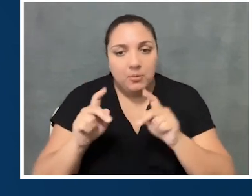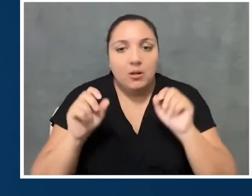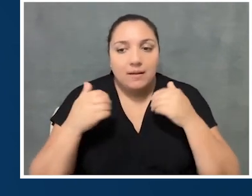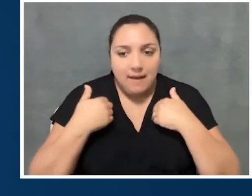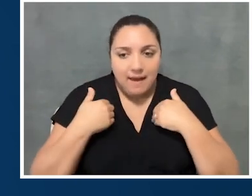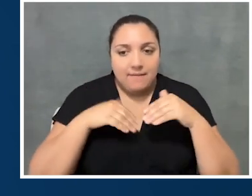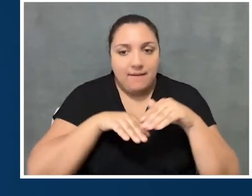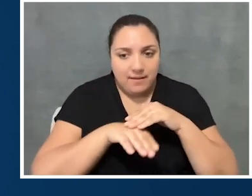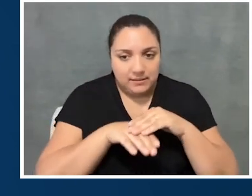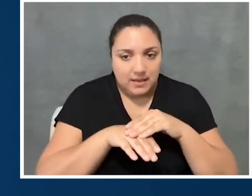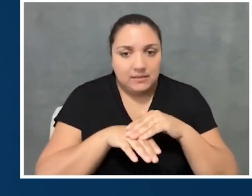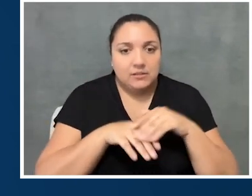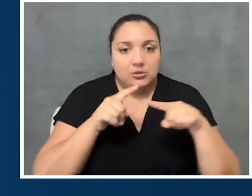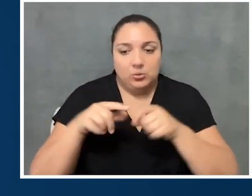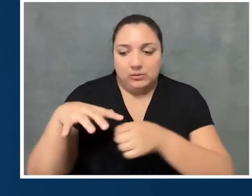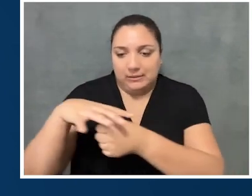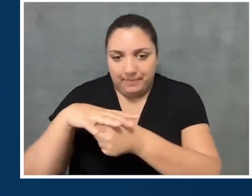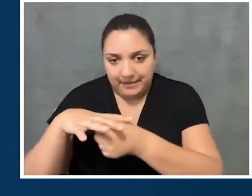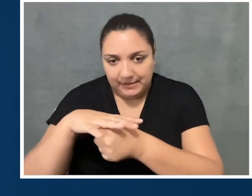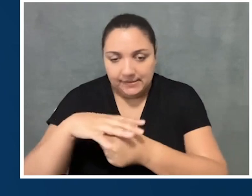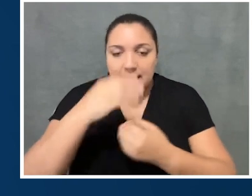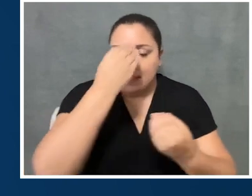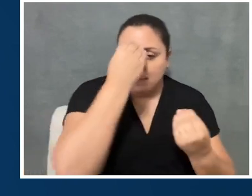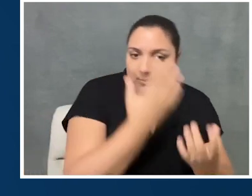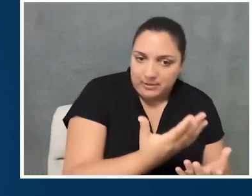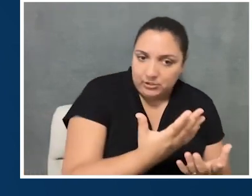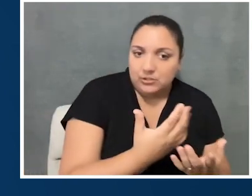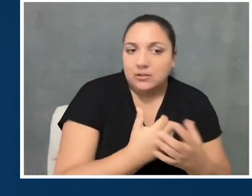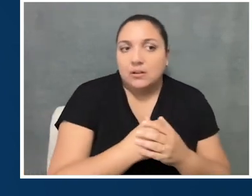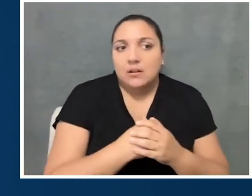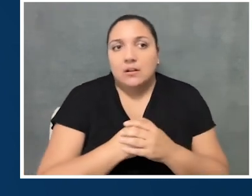that every person has access to spaces, information,